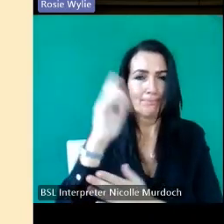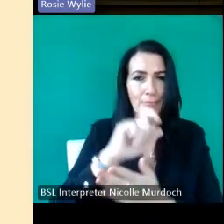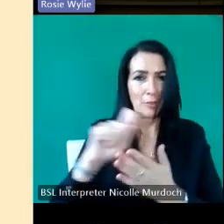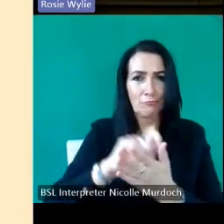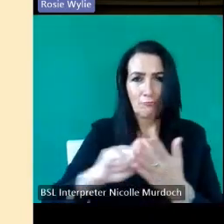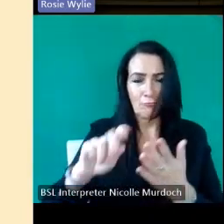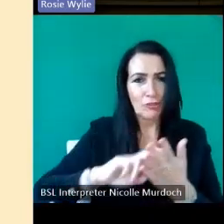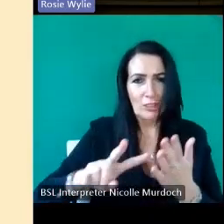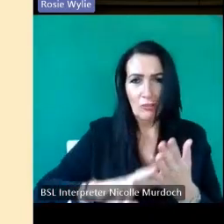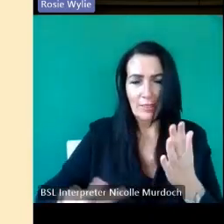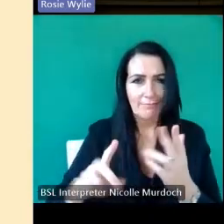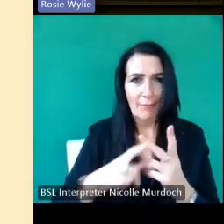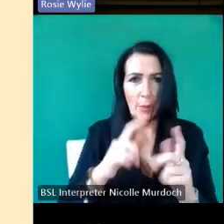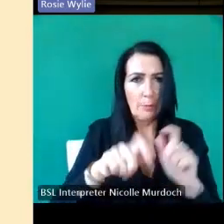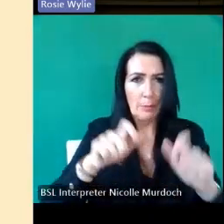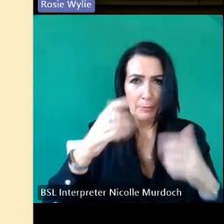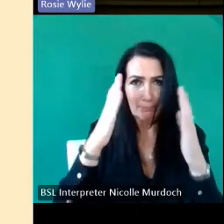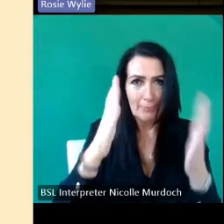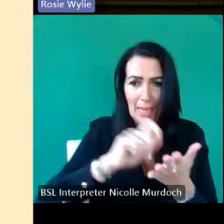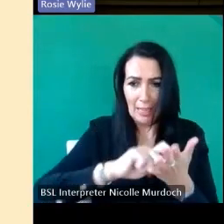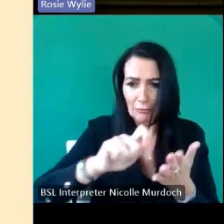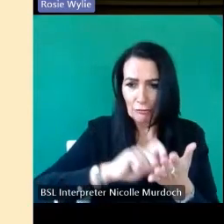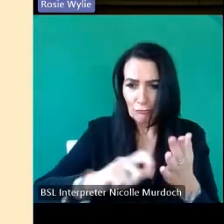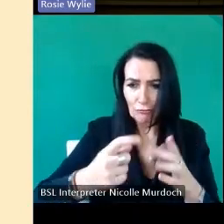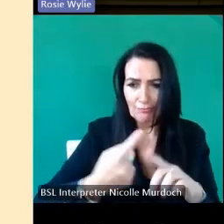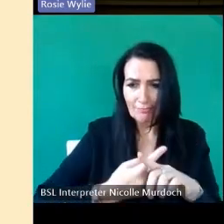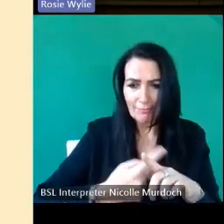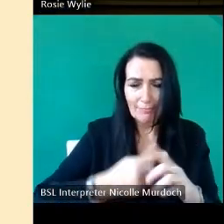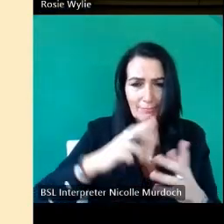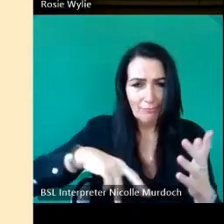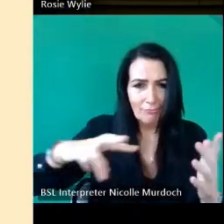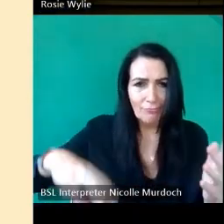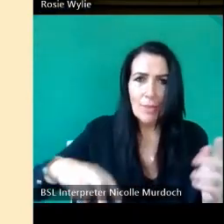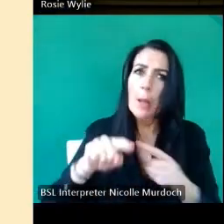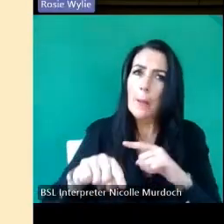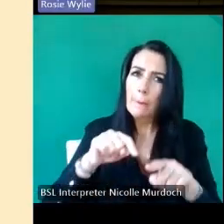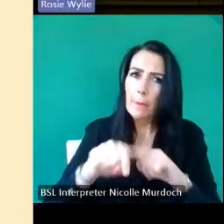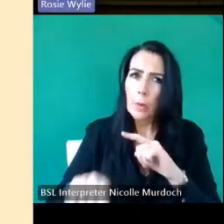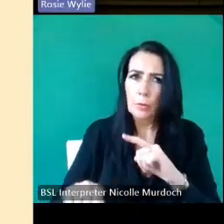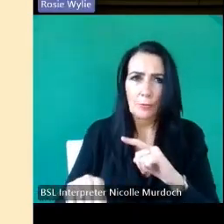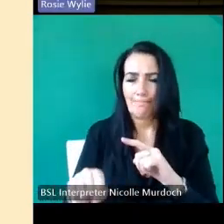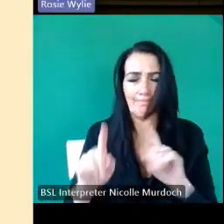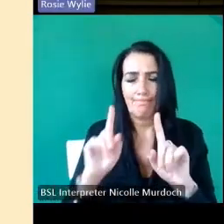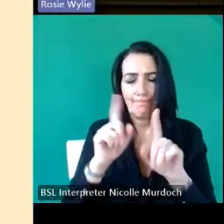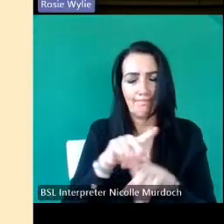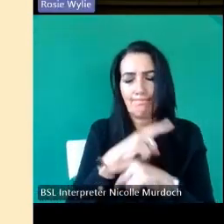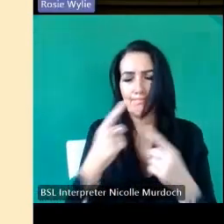um and they would mostly be literate in French and Latin so the symbols were very important